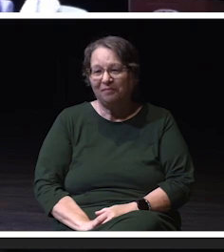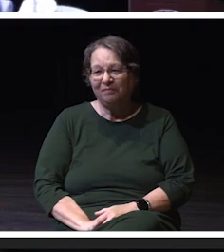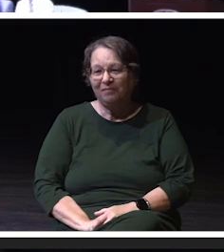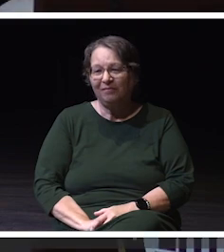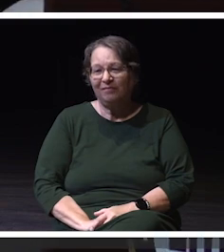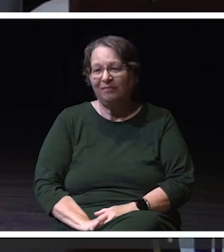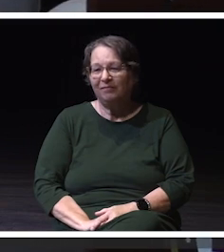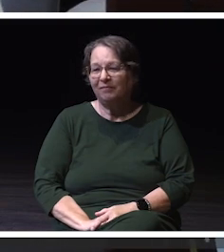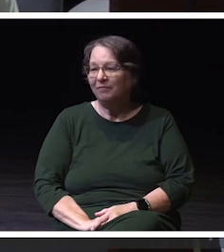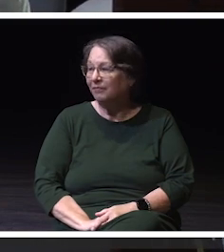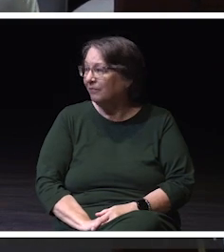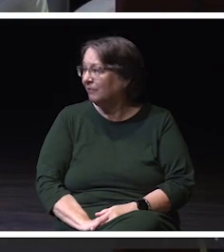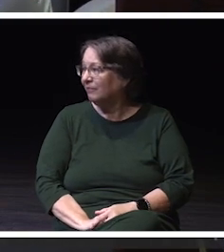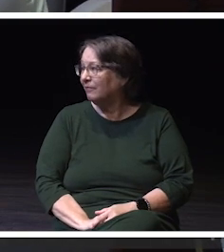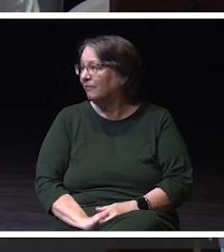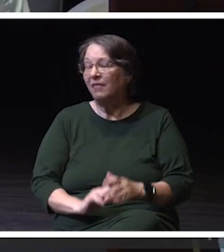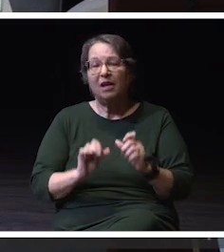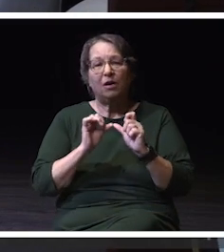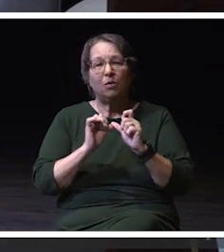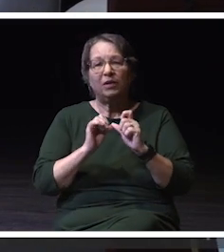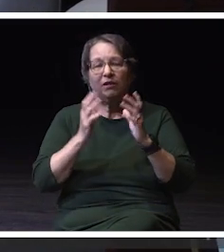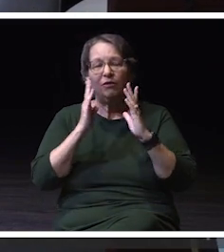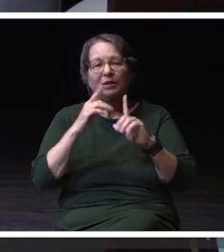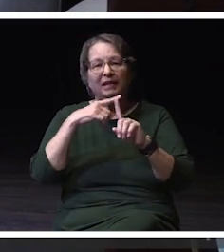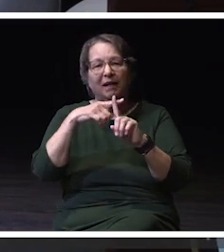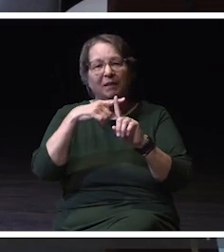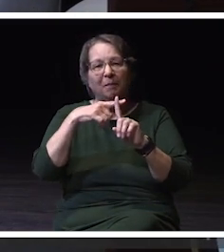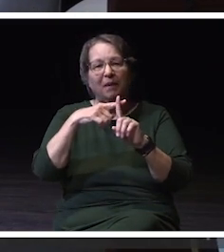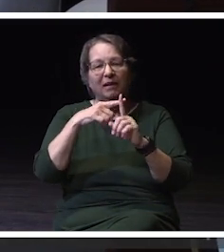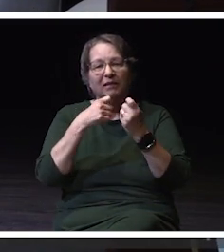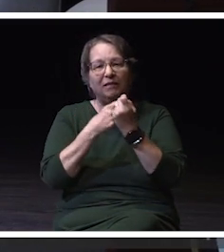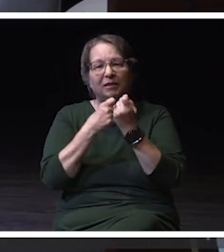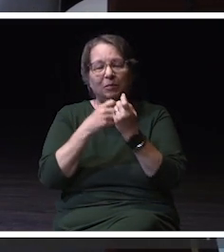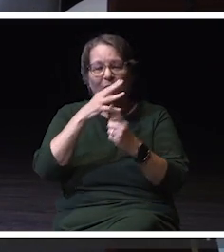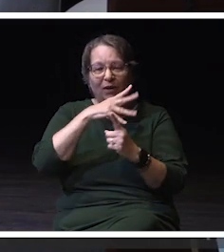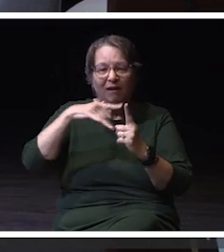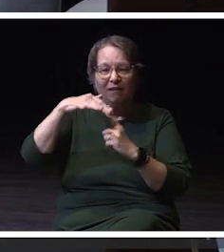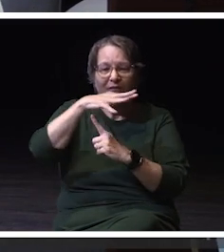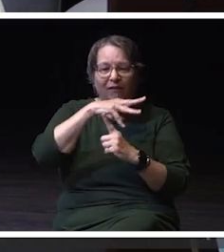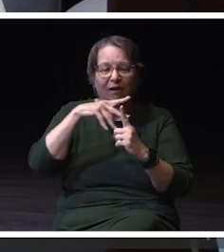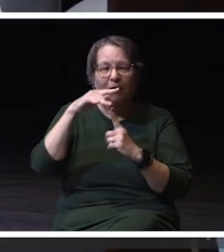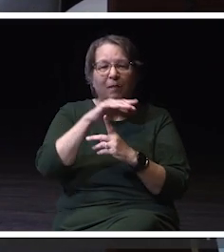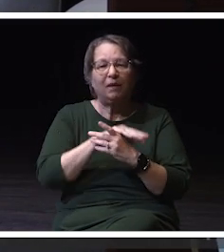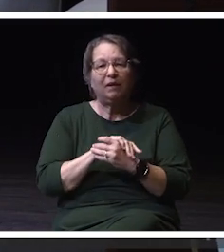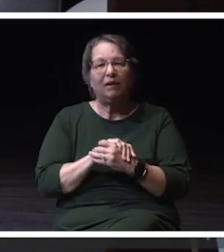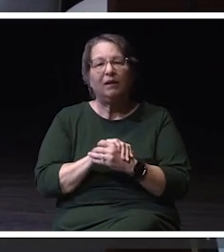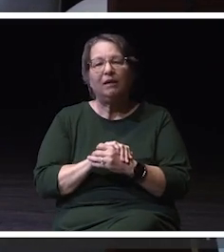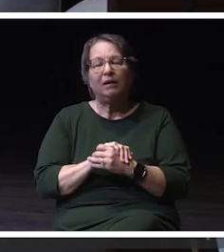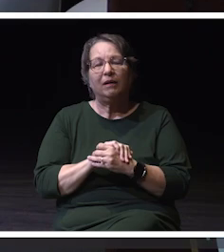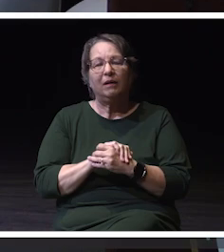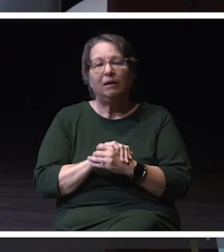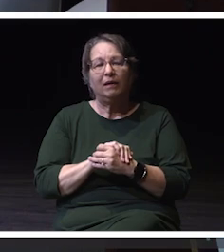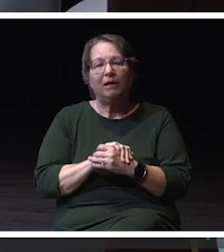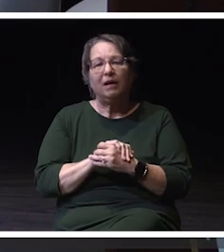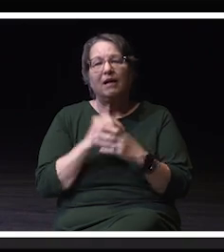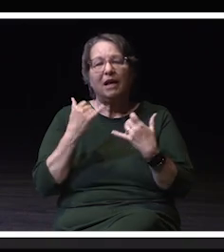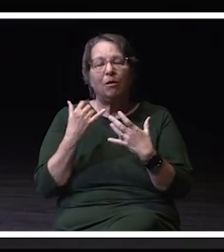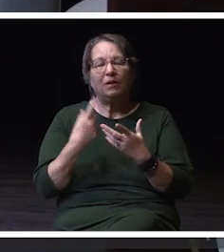So as we continue to focus on a positive and supporting environment, we'll move on to the important topic of inclusivity and belonging,